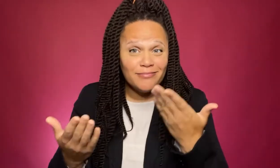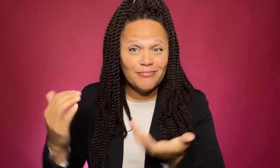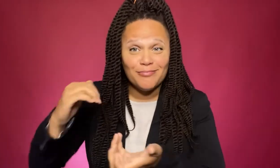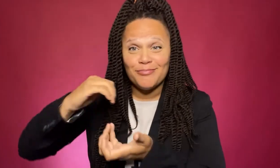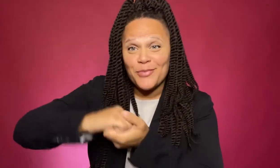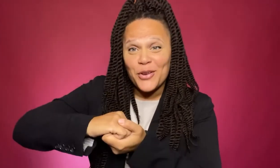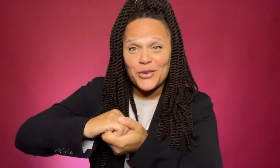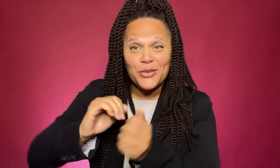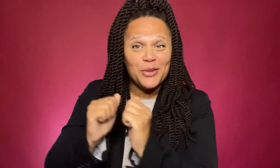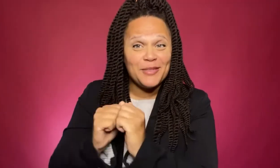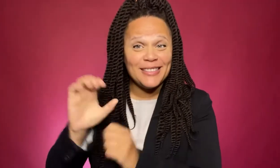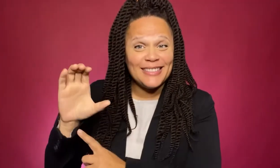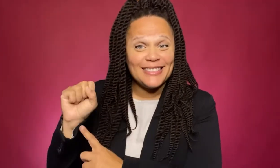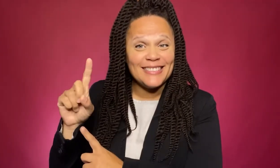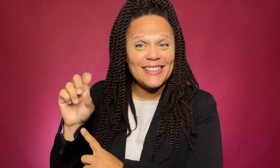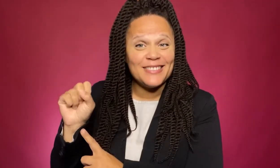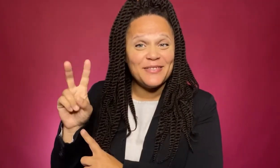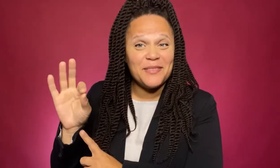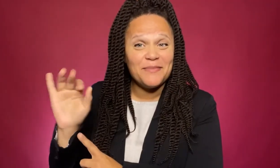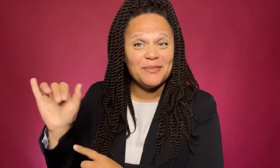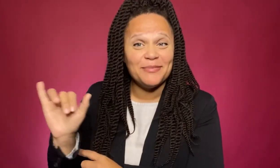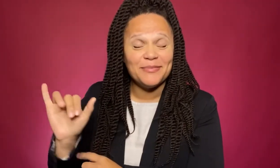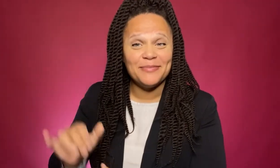and maybe even a partnership with CSD SVF!